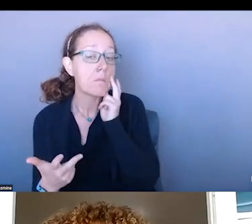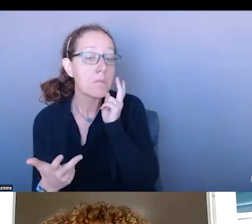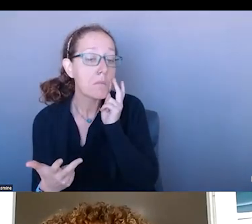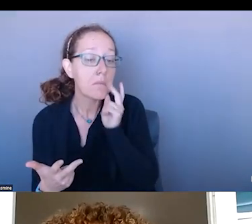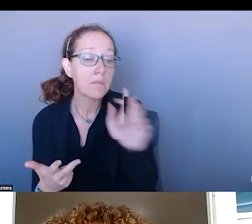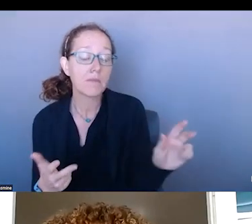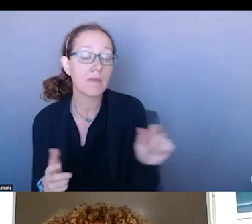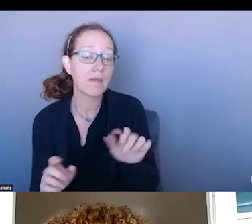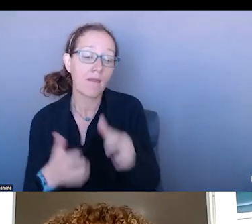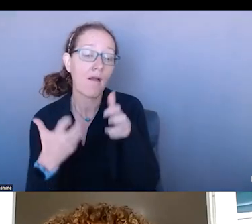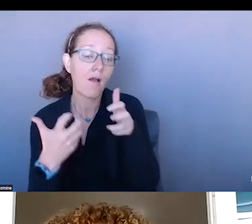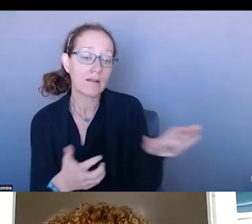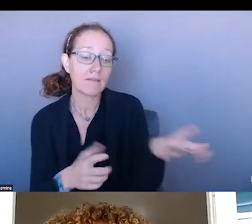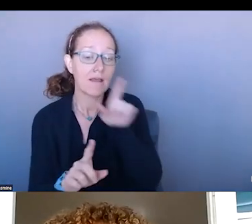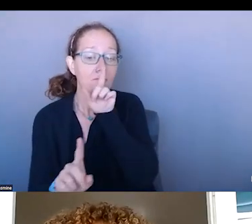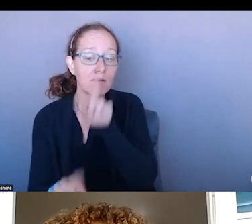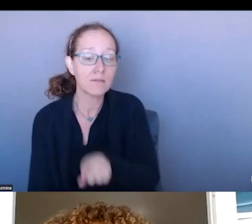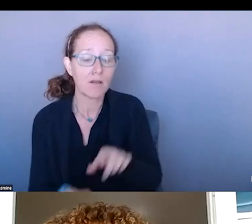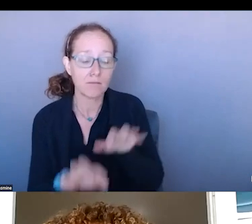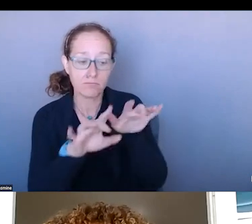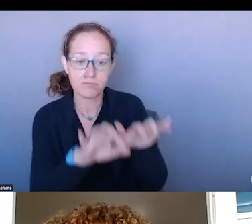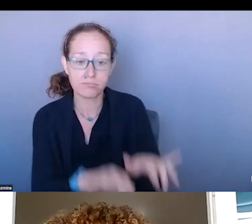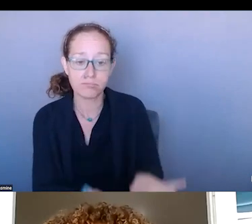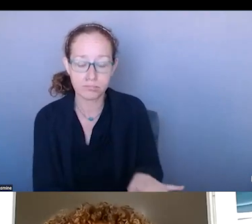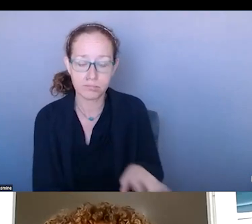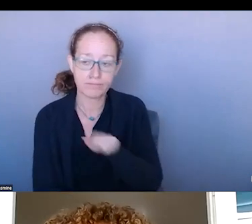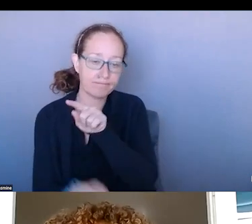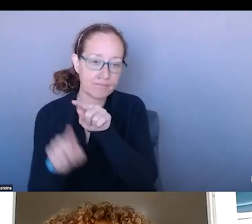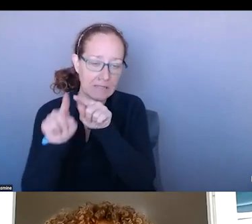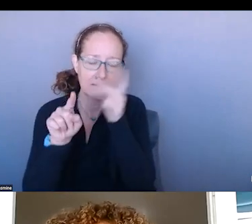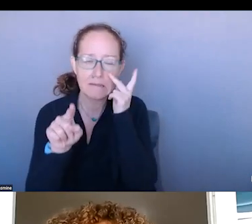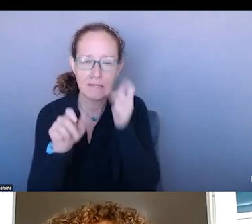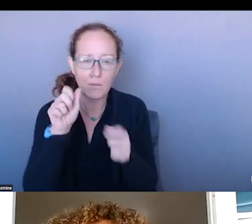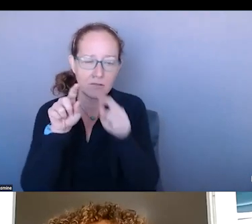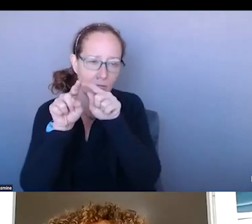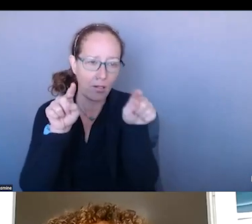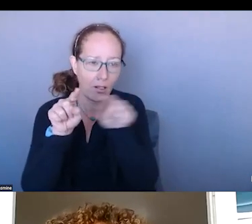RESPONSE AND GO WITH THAT. >>: SO IT IS ONE OUT OF